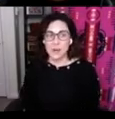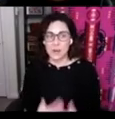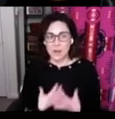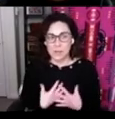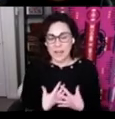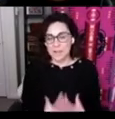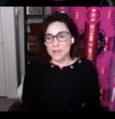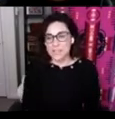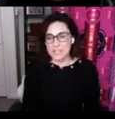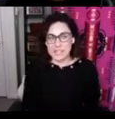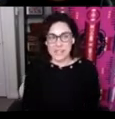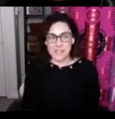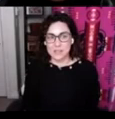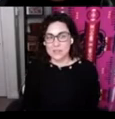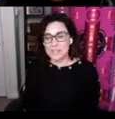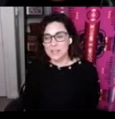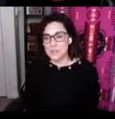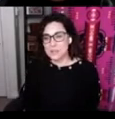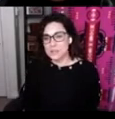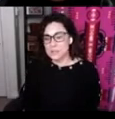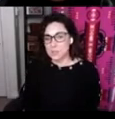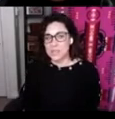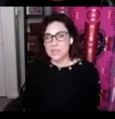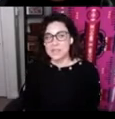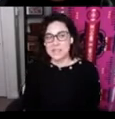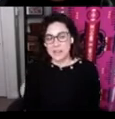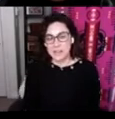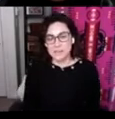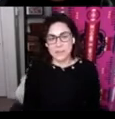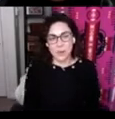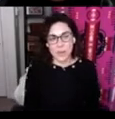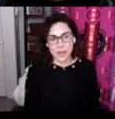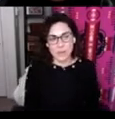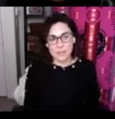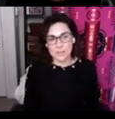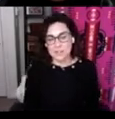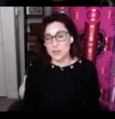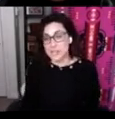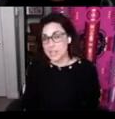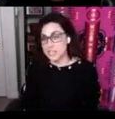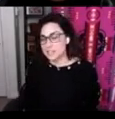[speaking in Cree]